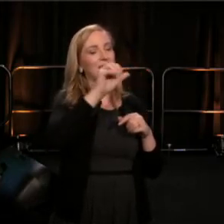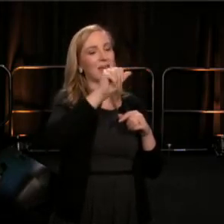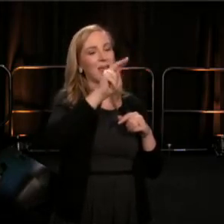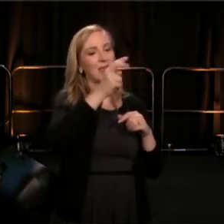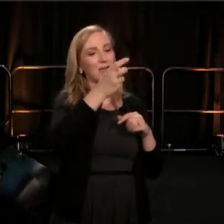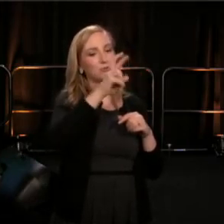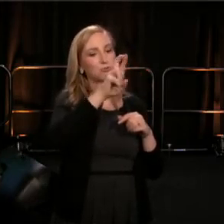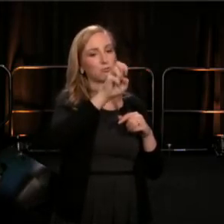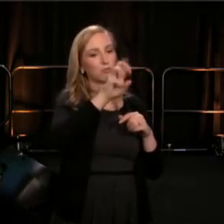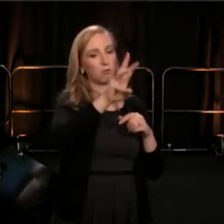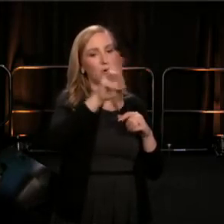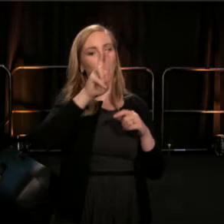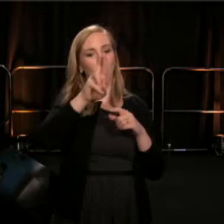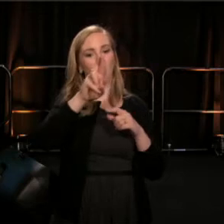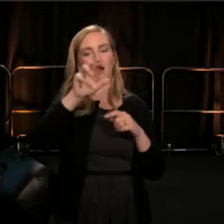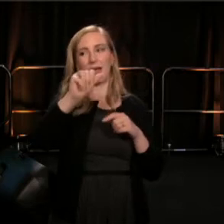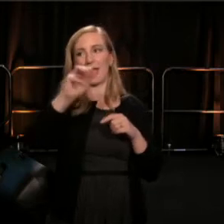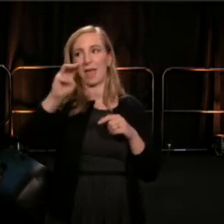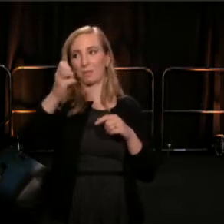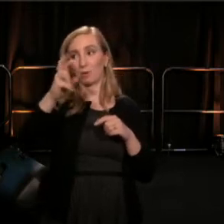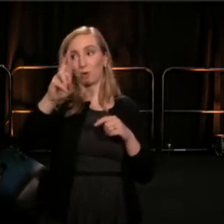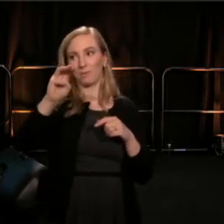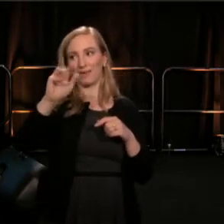And now we can express our love for them.